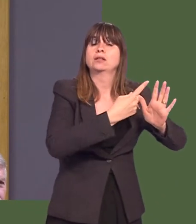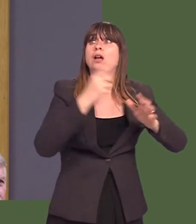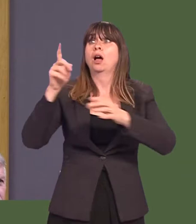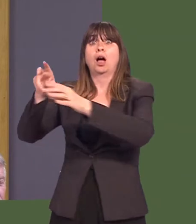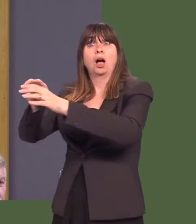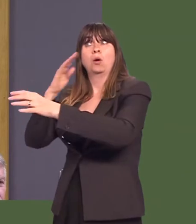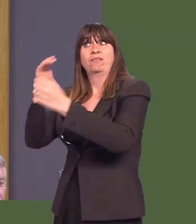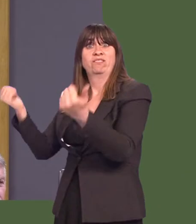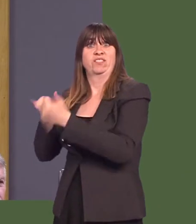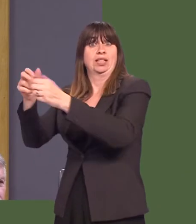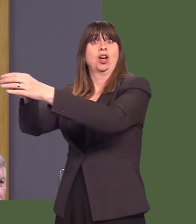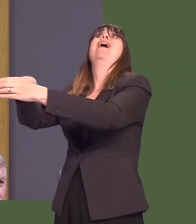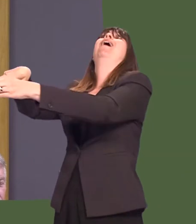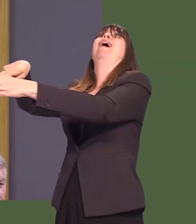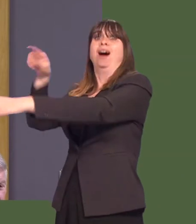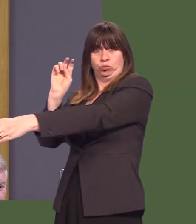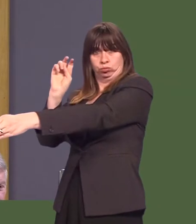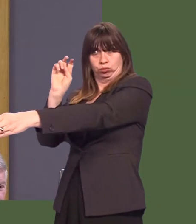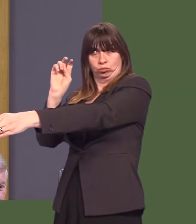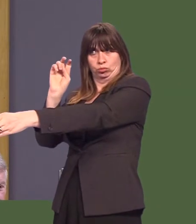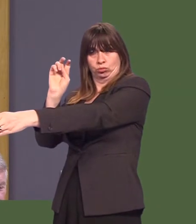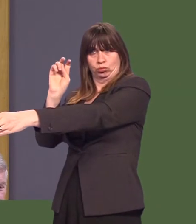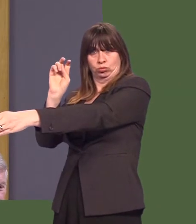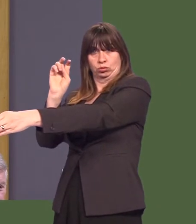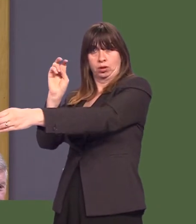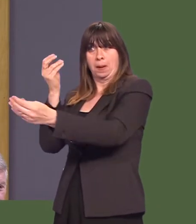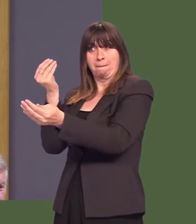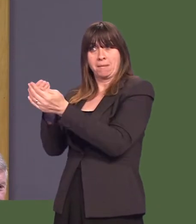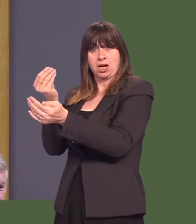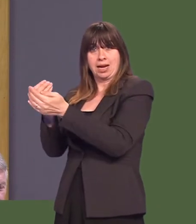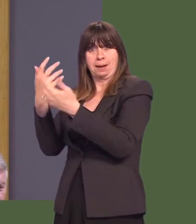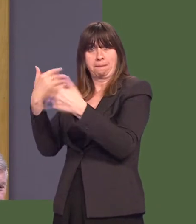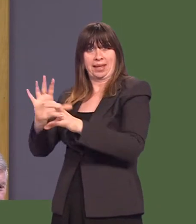itís absolutely crucial that after the UK leaves the EU the total sum of money that